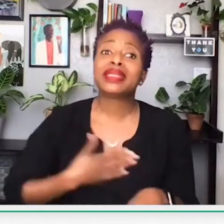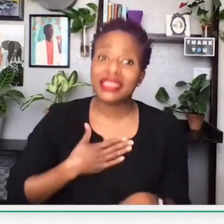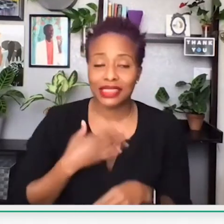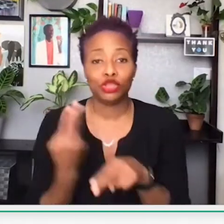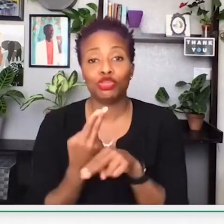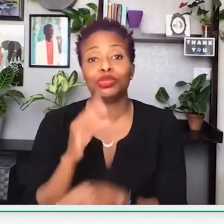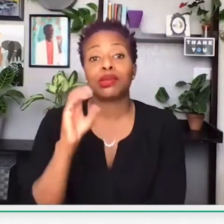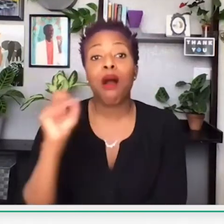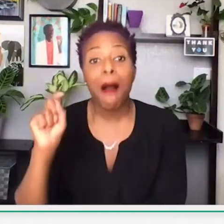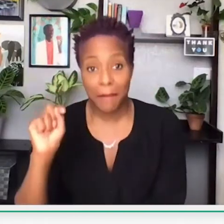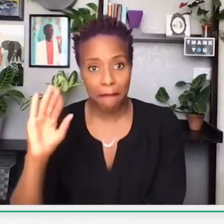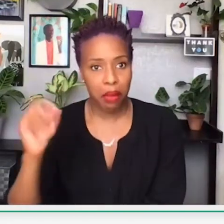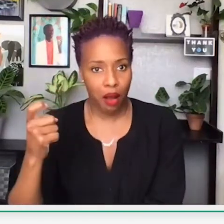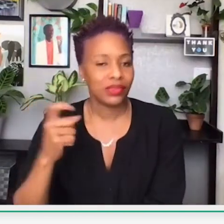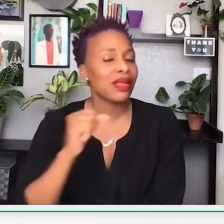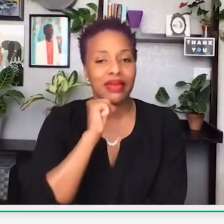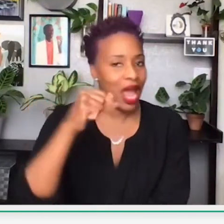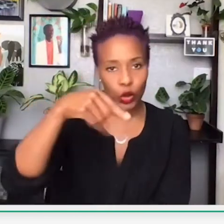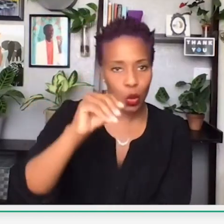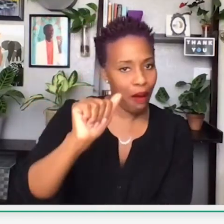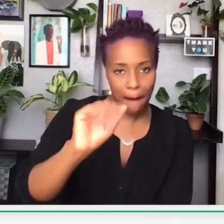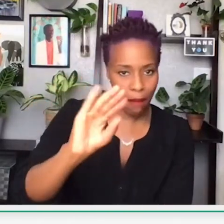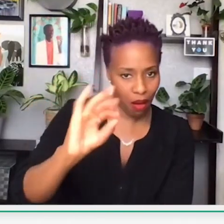I do want to see your comments. So, please use the comment box